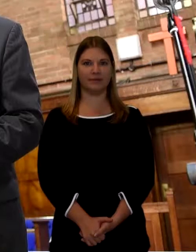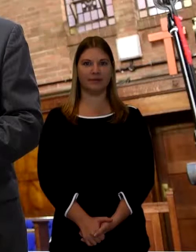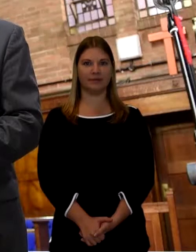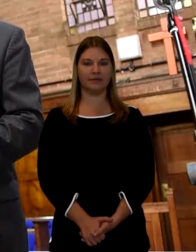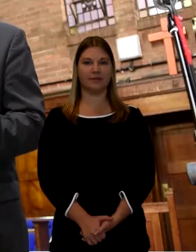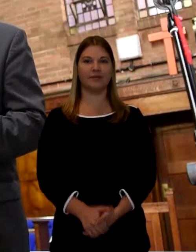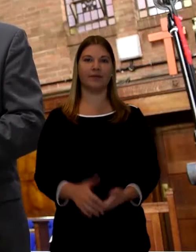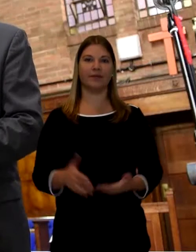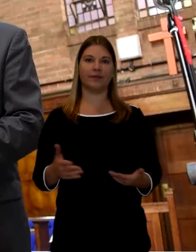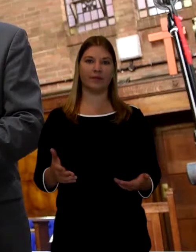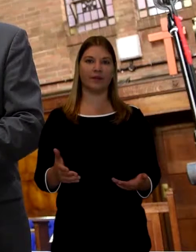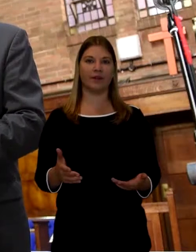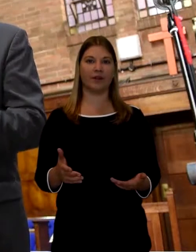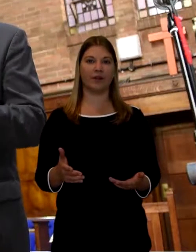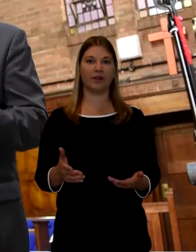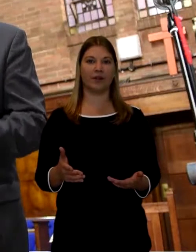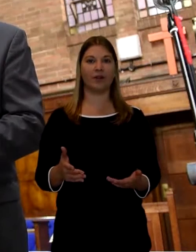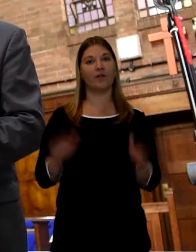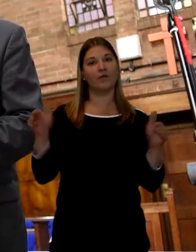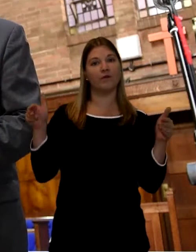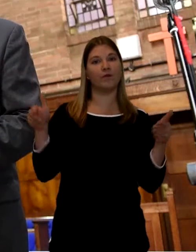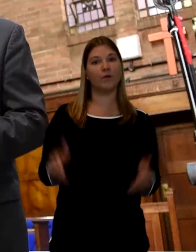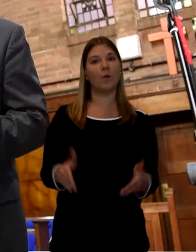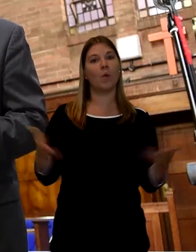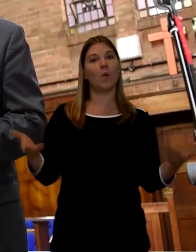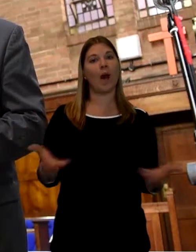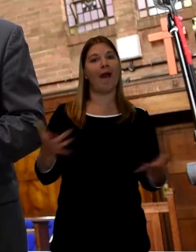The actual funeral normally takes place in a setting like this, a church.